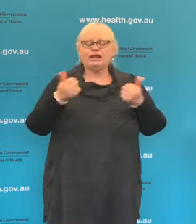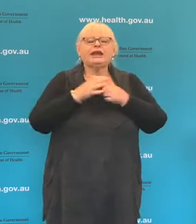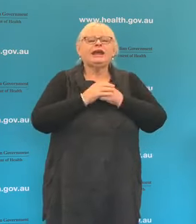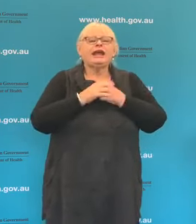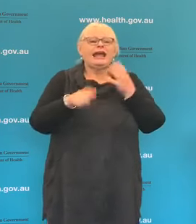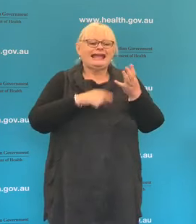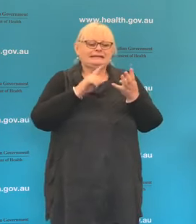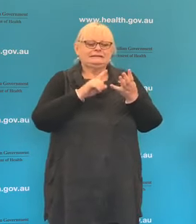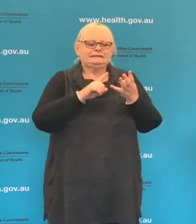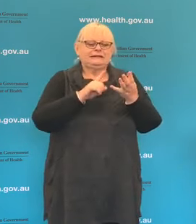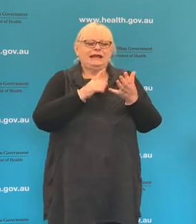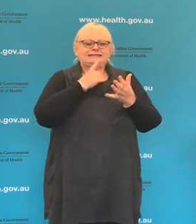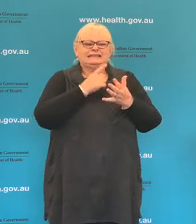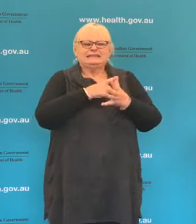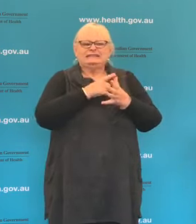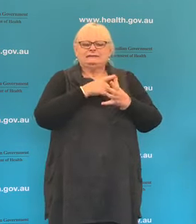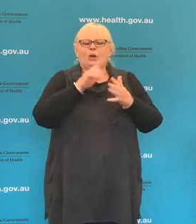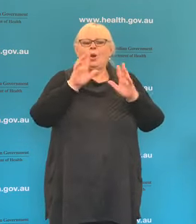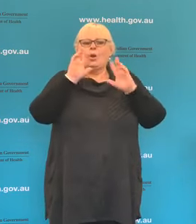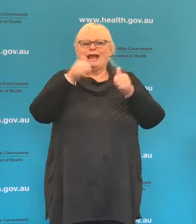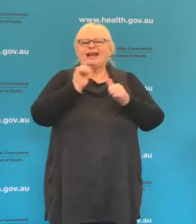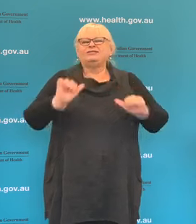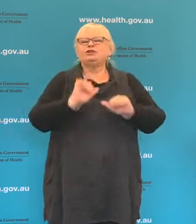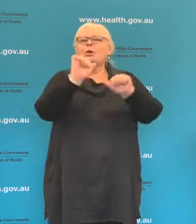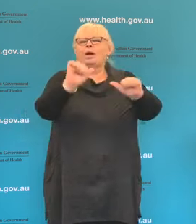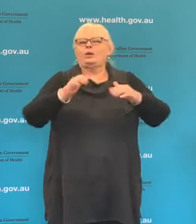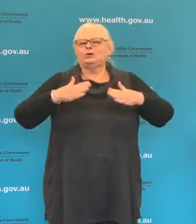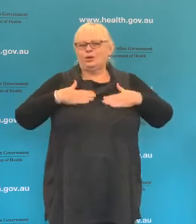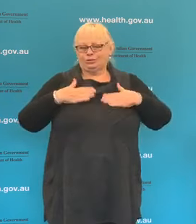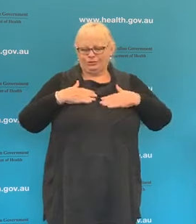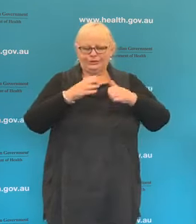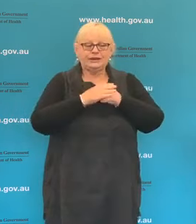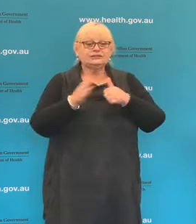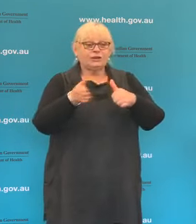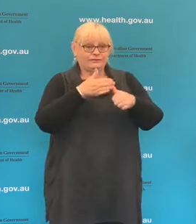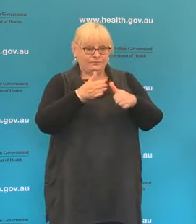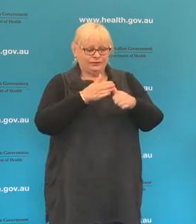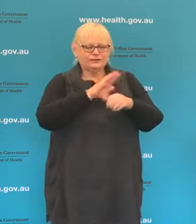importance of people looking after their own health. First an update on the app. To